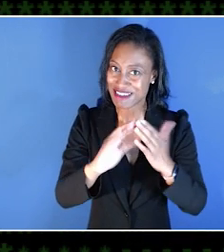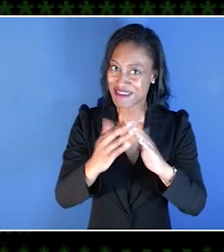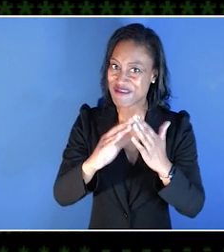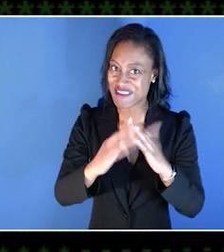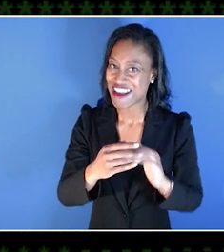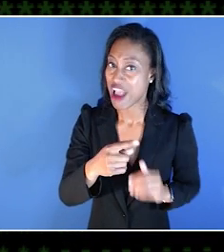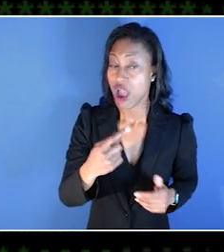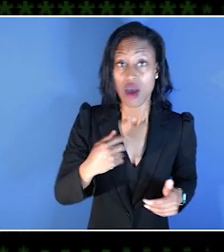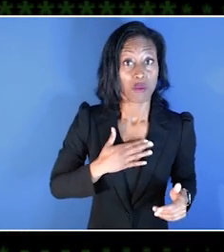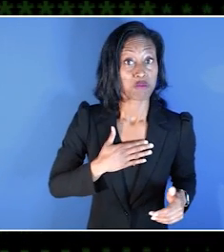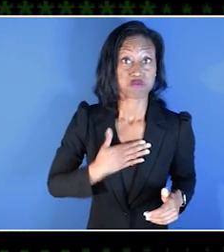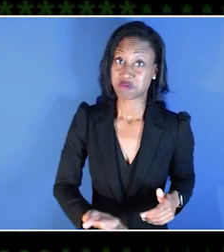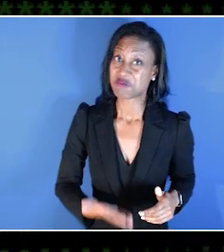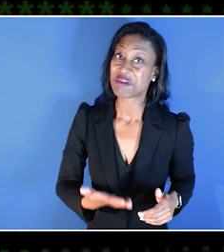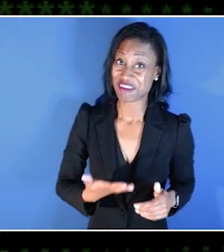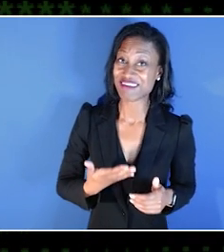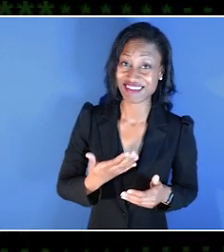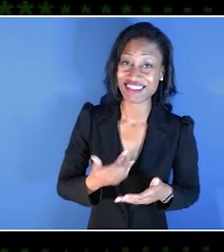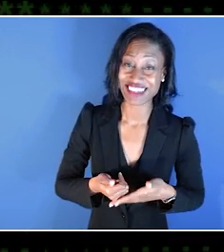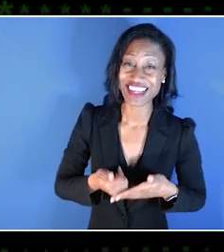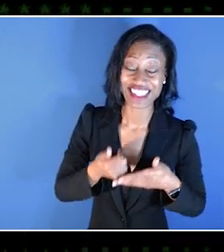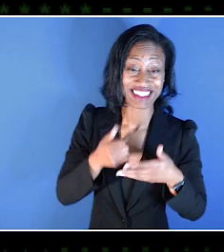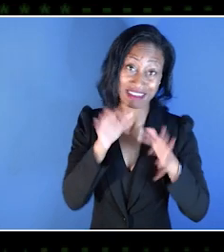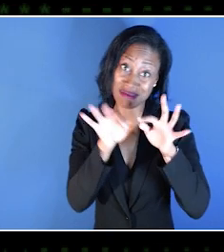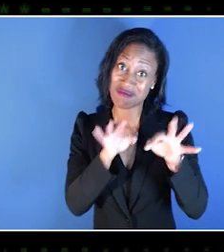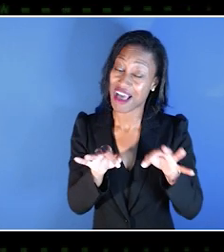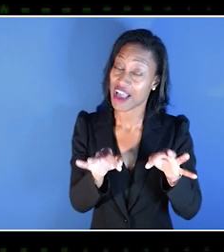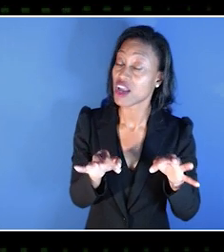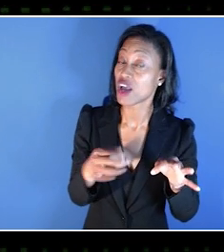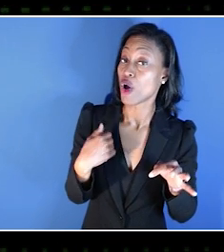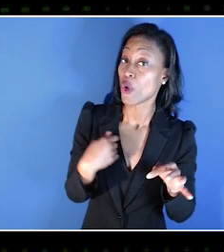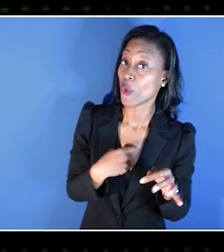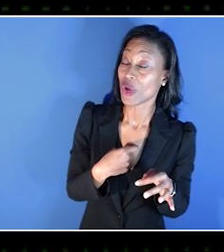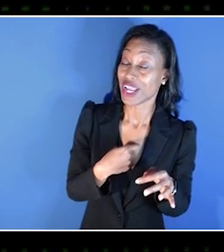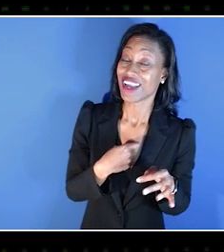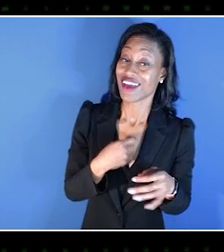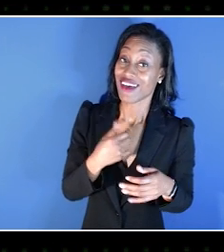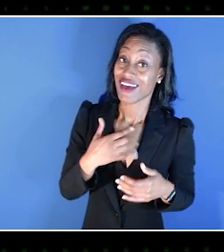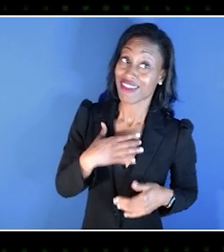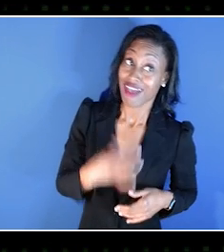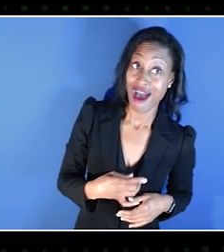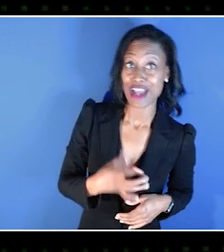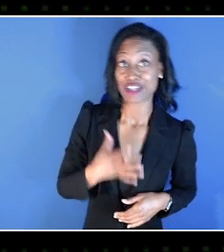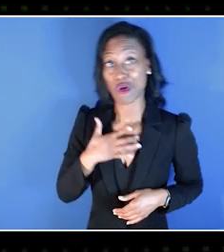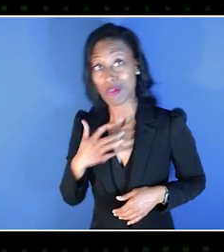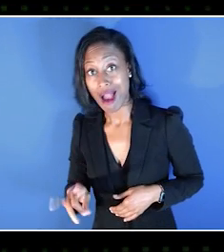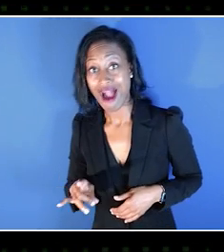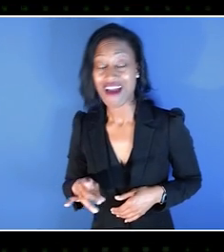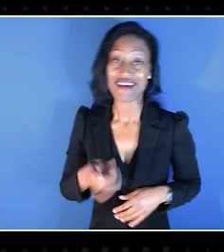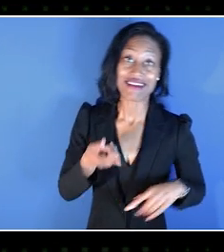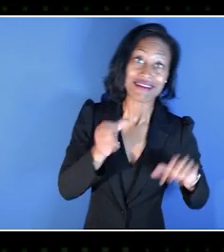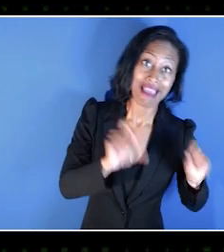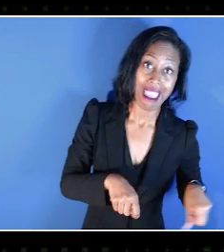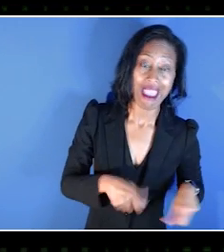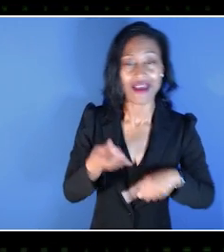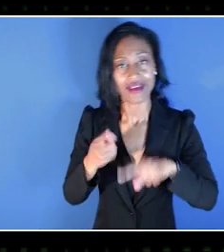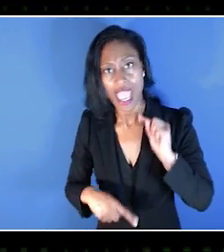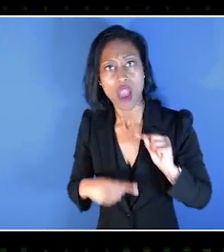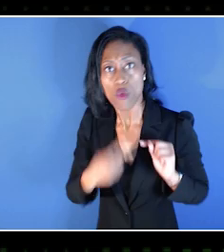We will quite happily and lovingly tell you exactly what it is about games that we like, don't like, can use, can't use.